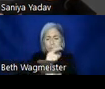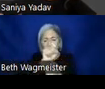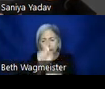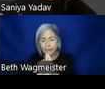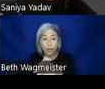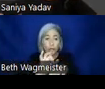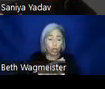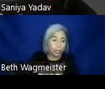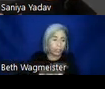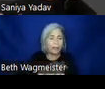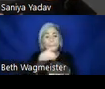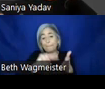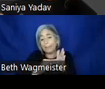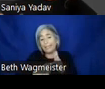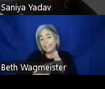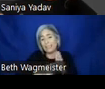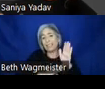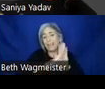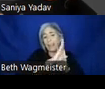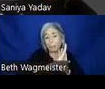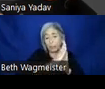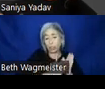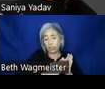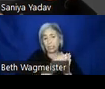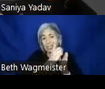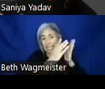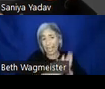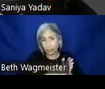designers and developers to know that each of the parts that they're building with or each